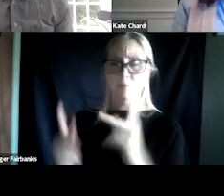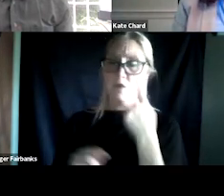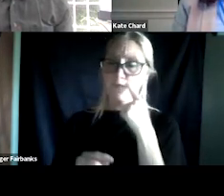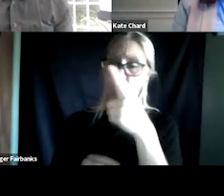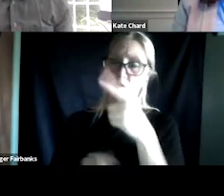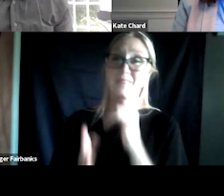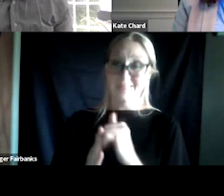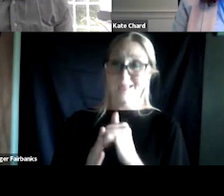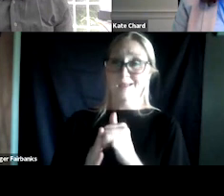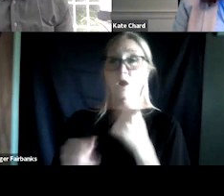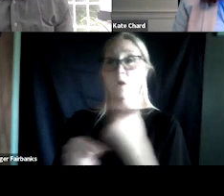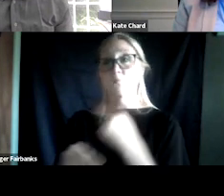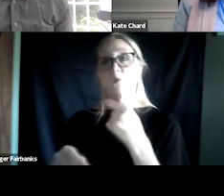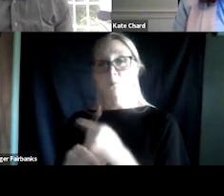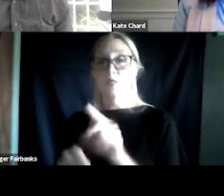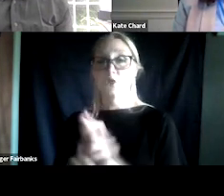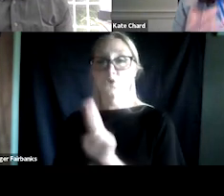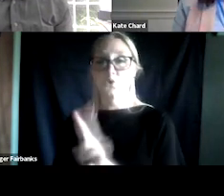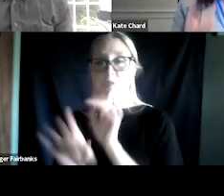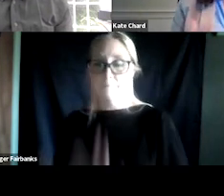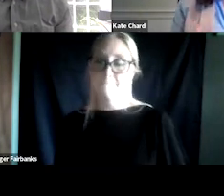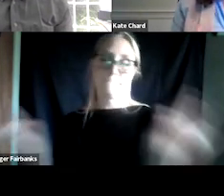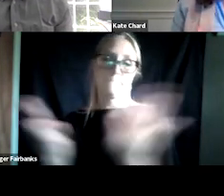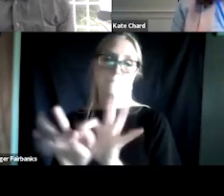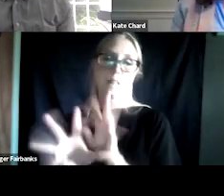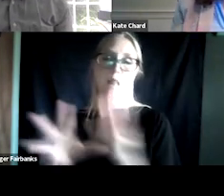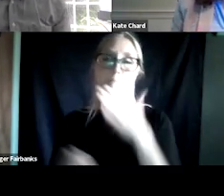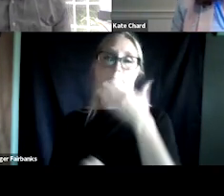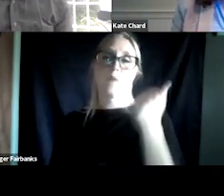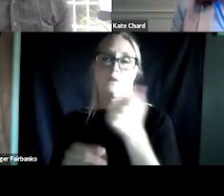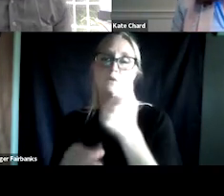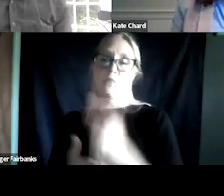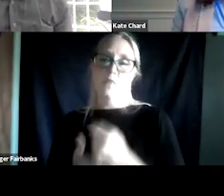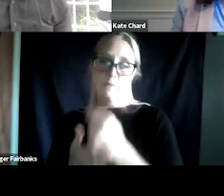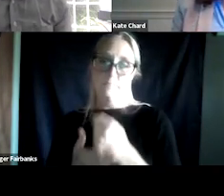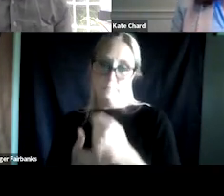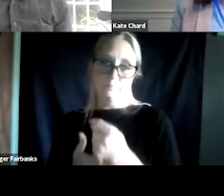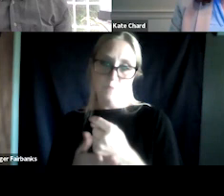appropriate use is a much more therapeutically appropriate goal, right?